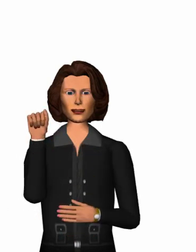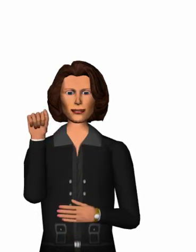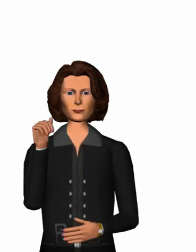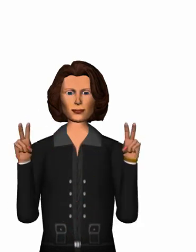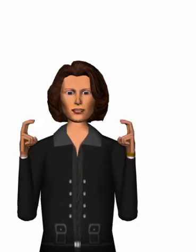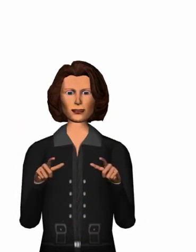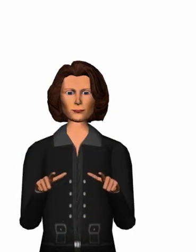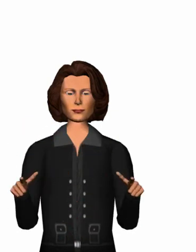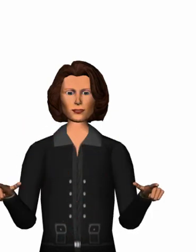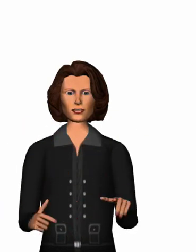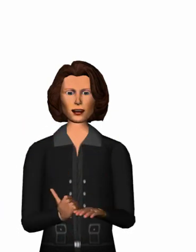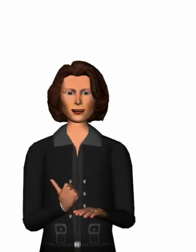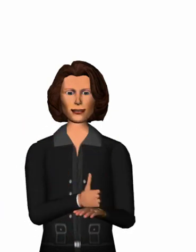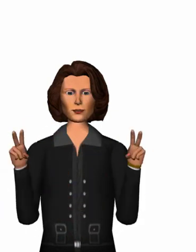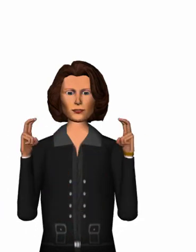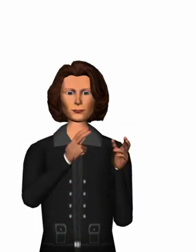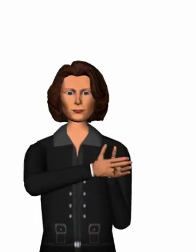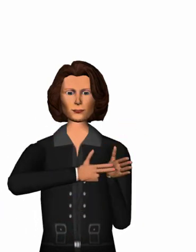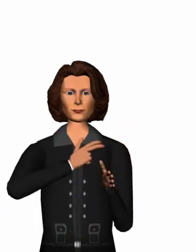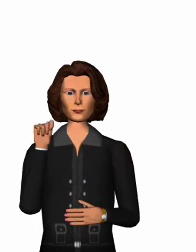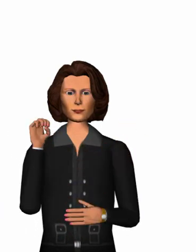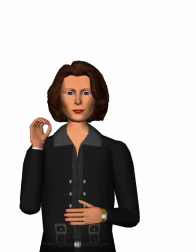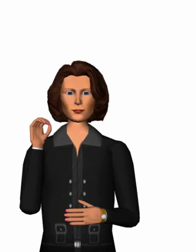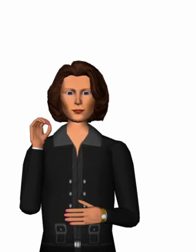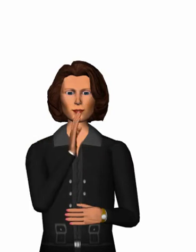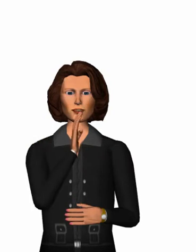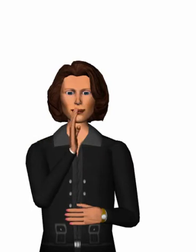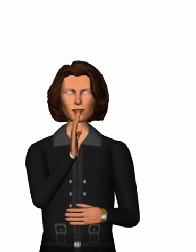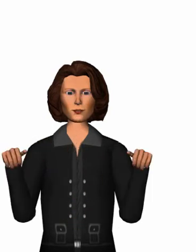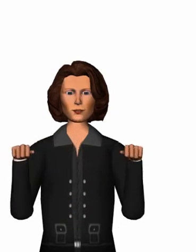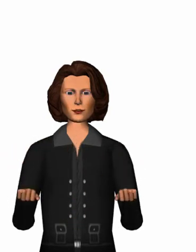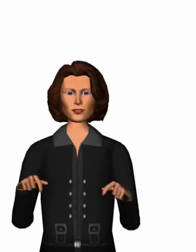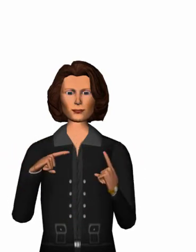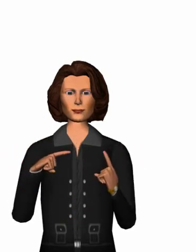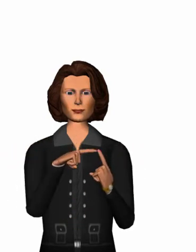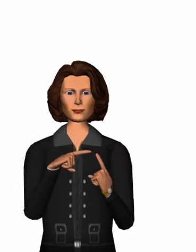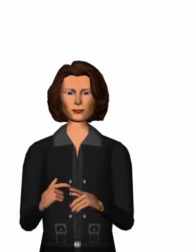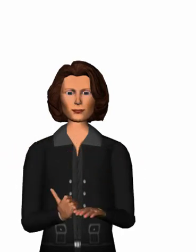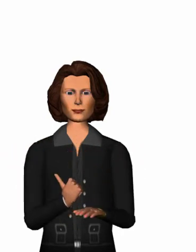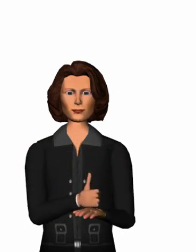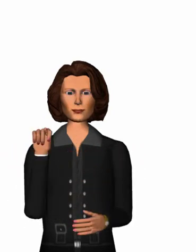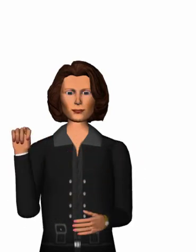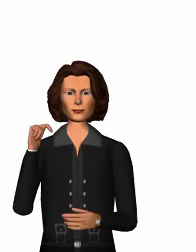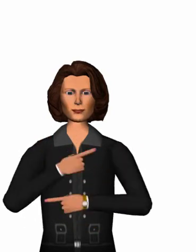to be able to set the sign language preferences.